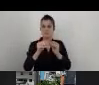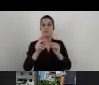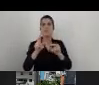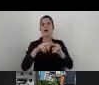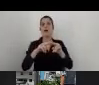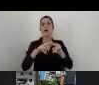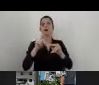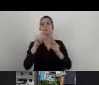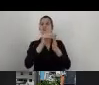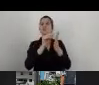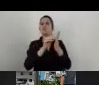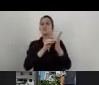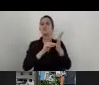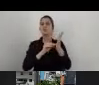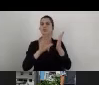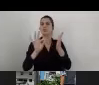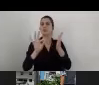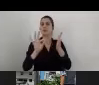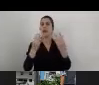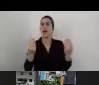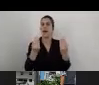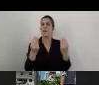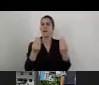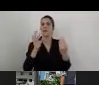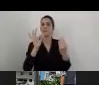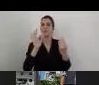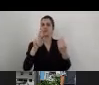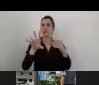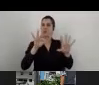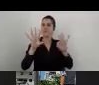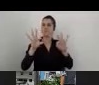the accessibility components of the findings that were done here.